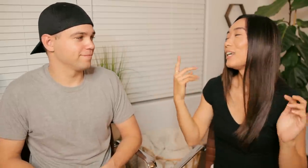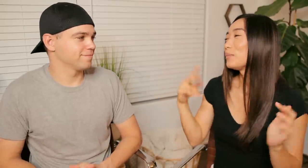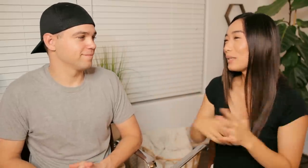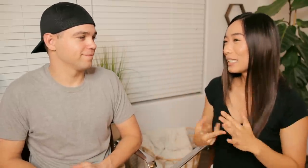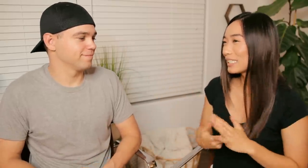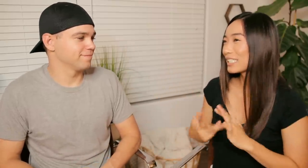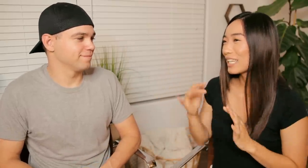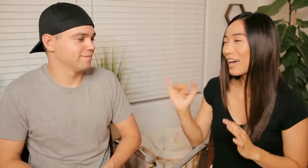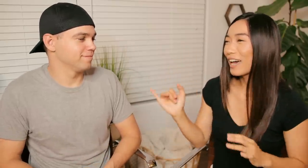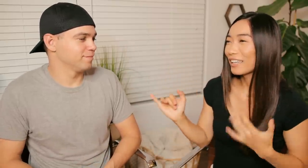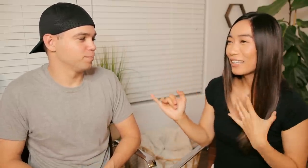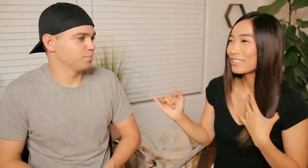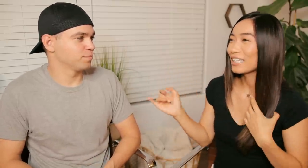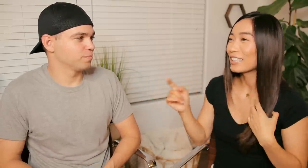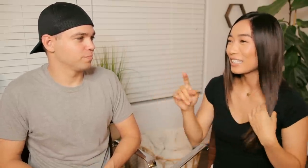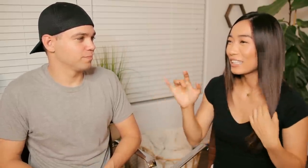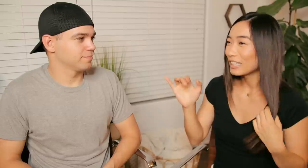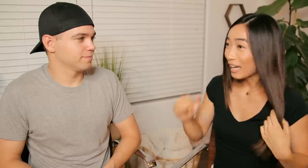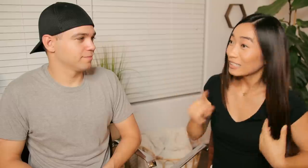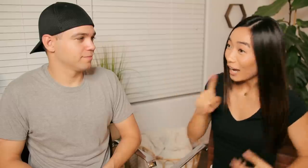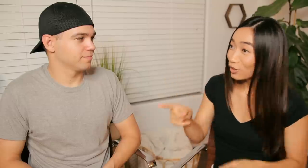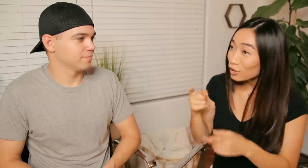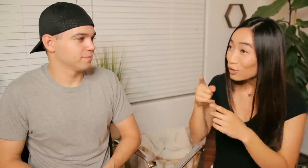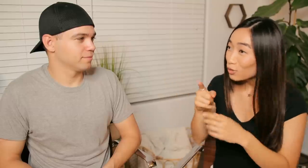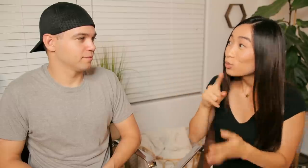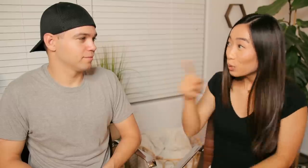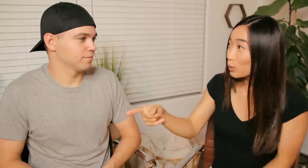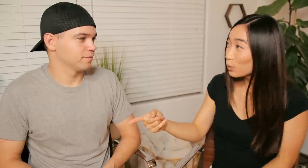it means that it's like that's actually TRUE?!